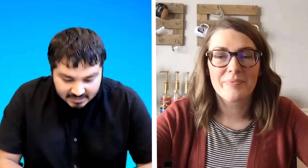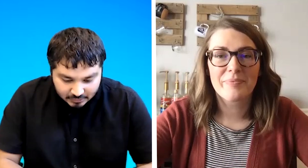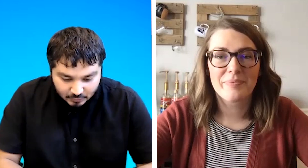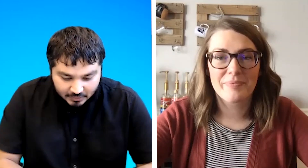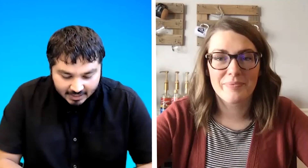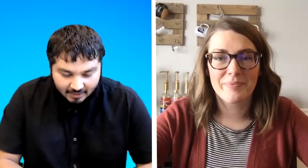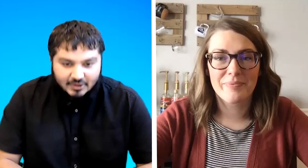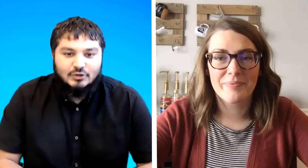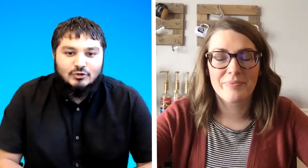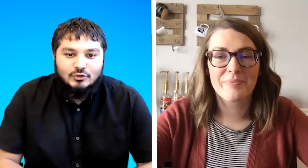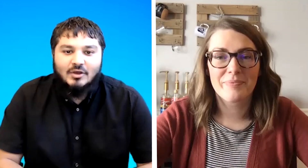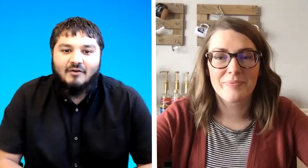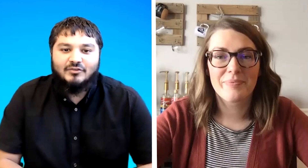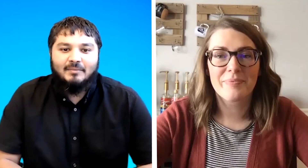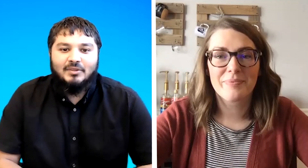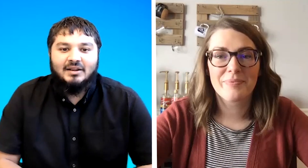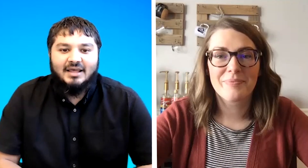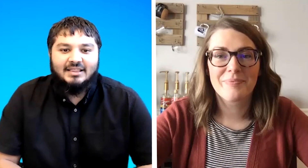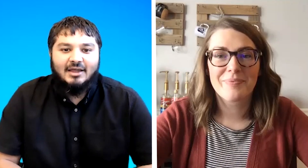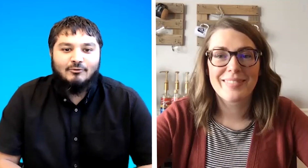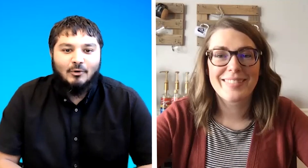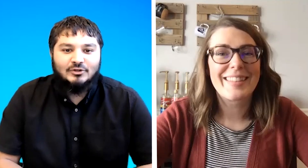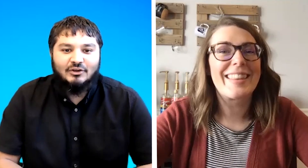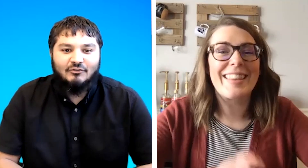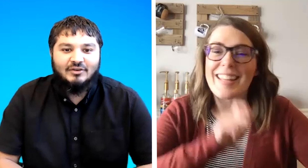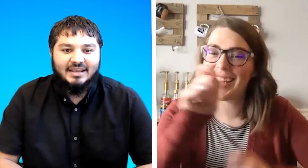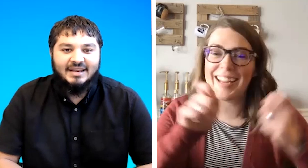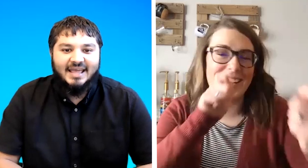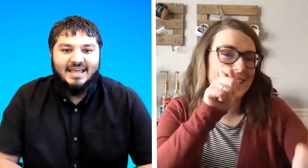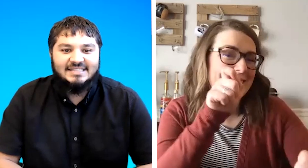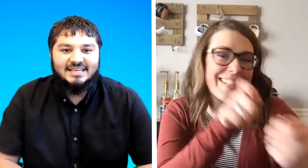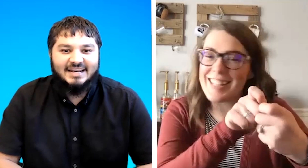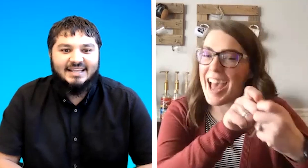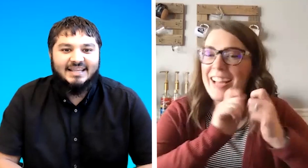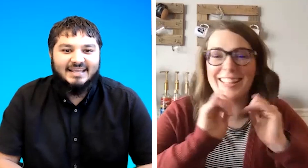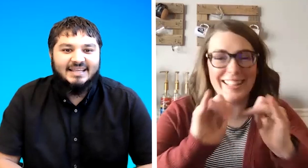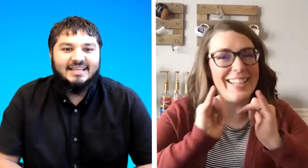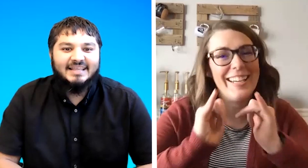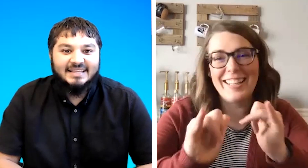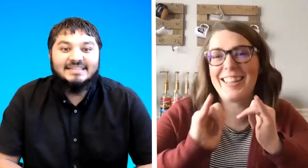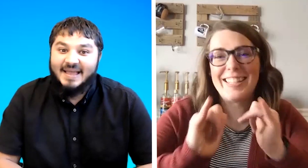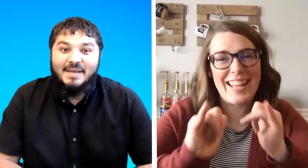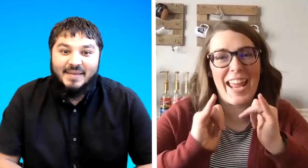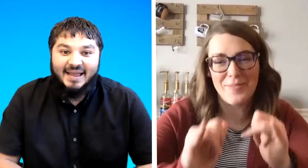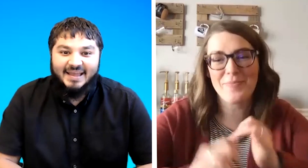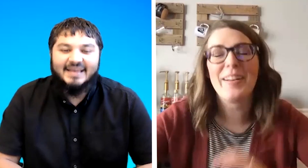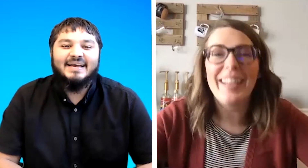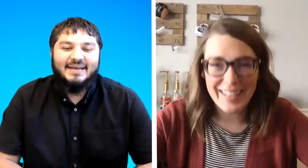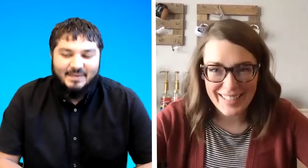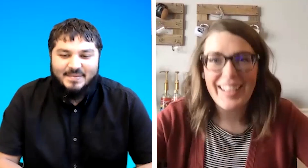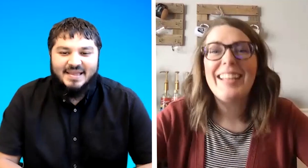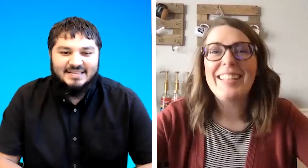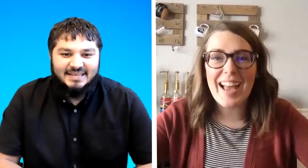there looking down do you have something like that roll shift in asd exactly amazing yes